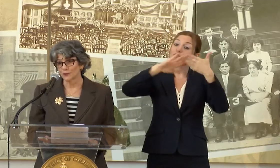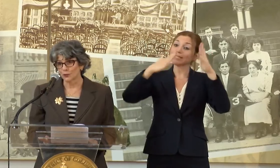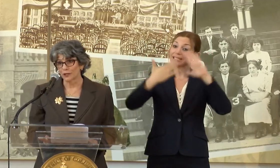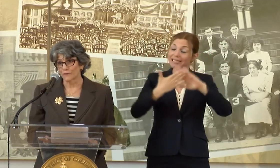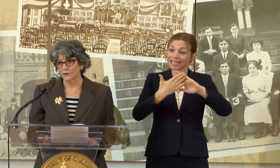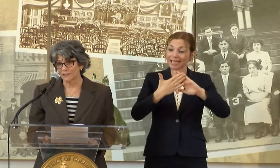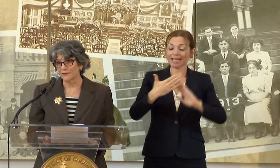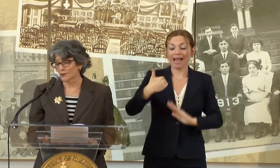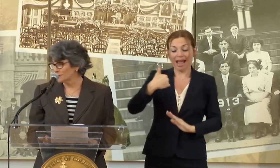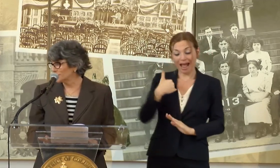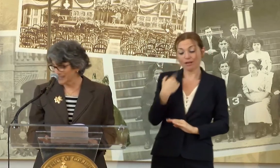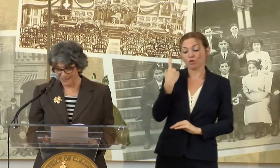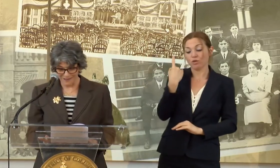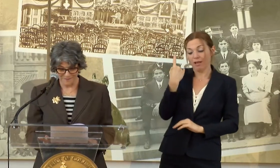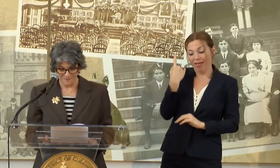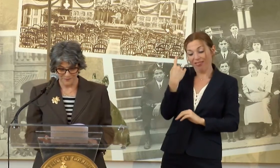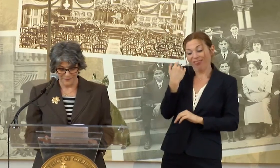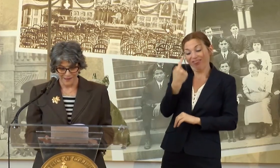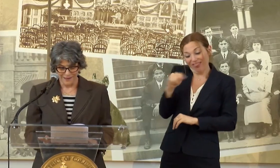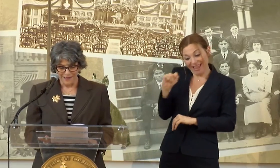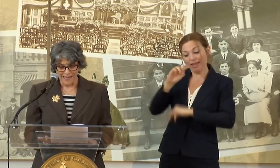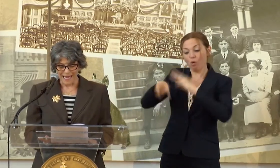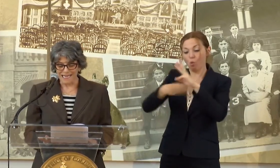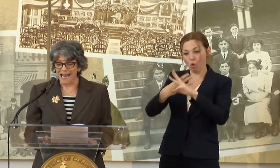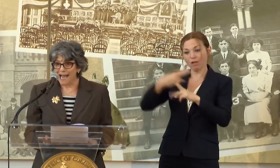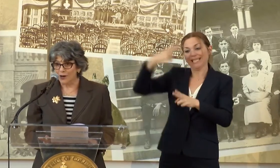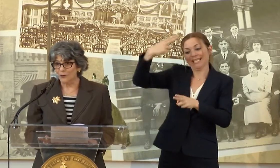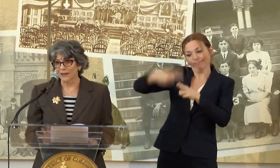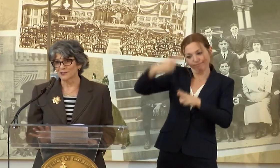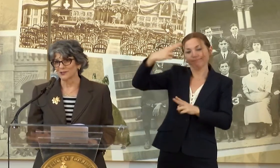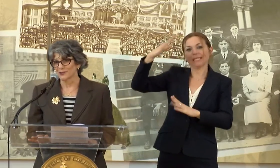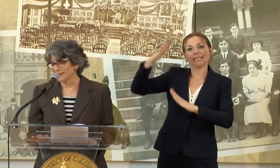LEARNING FOR THE DEAF COMMUNITY AND NOW, THANKS TO THE GREAT